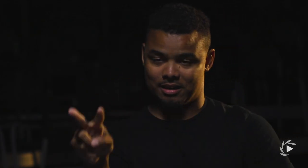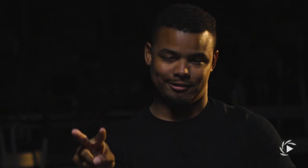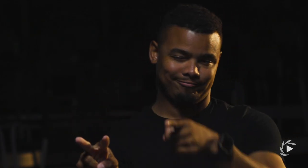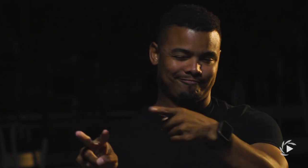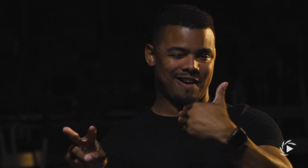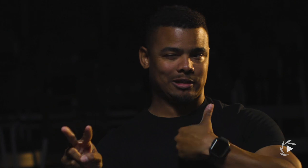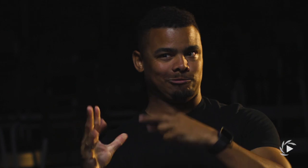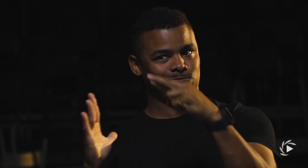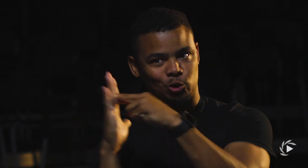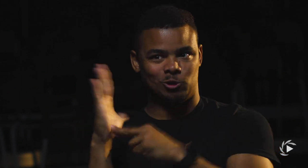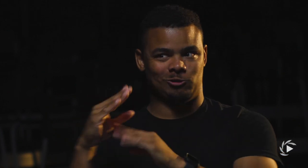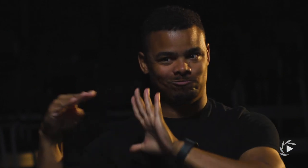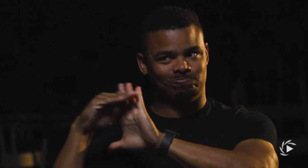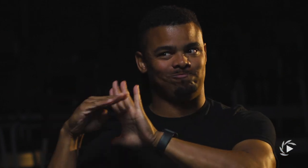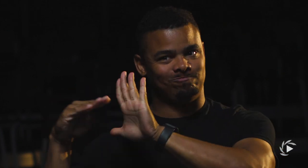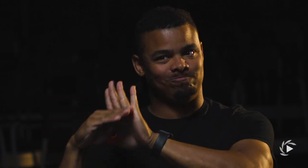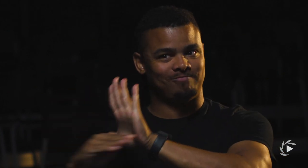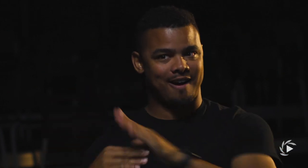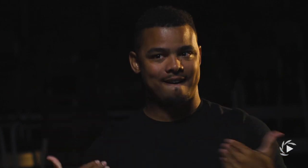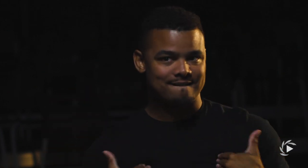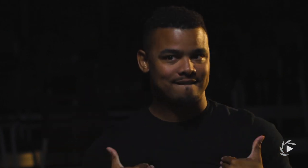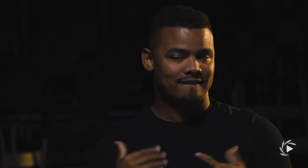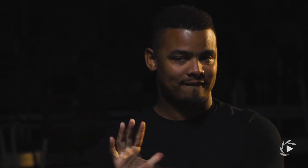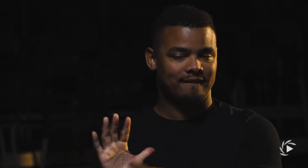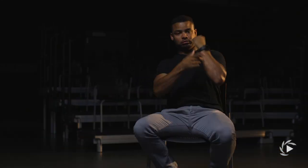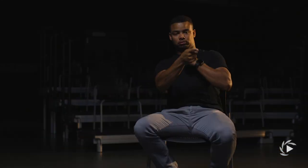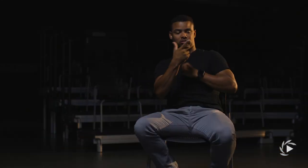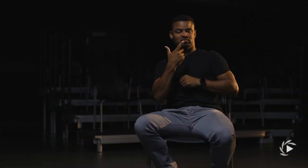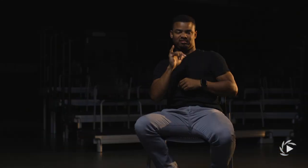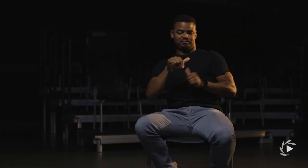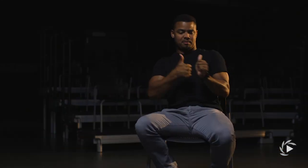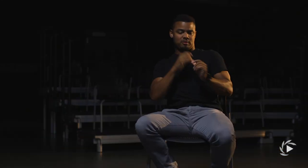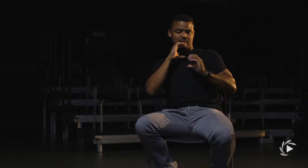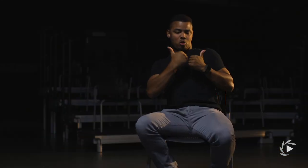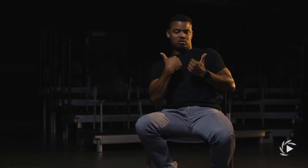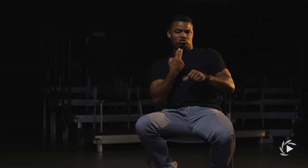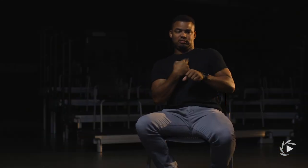more of the ASL, it's not Visual Vernacular anymore. Maybe I'm in a different country